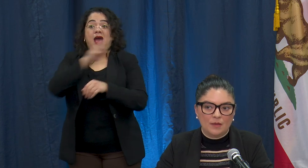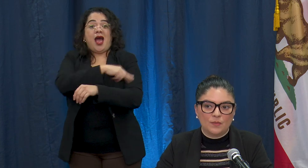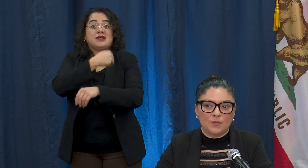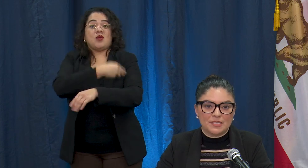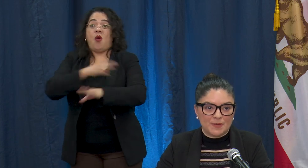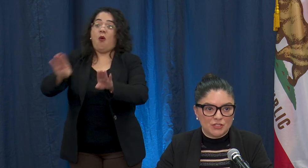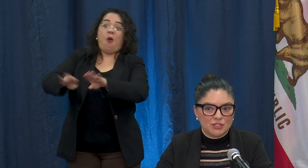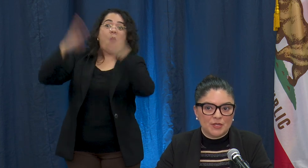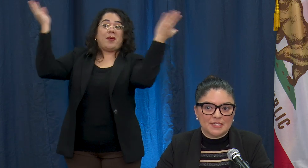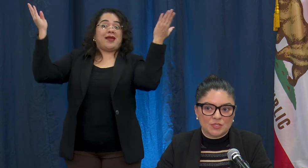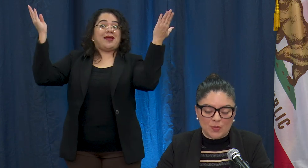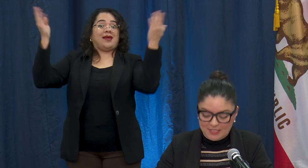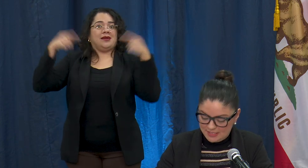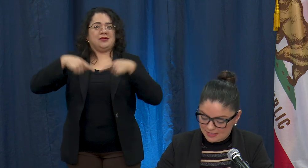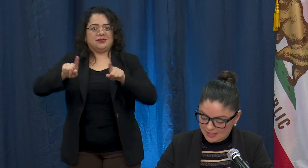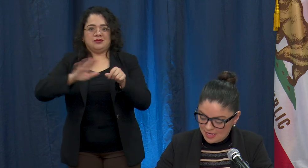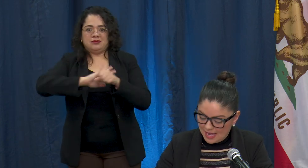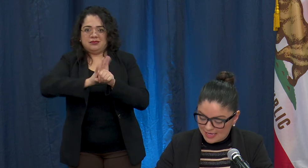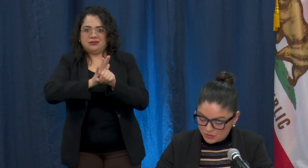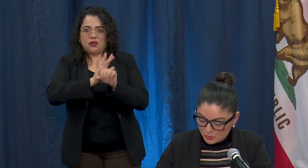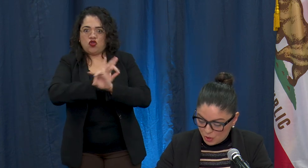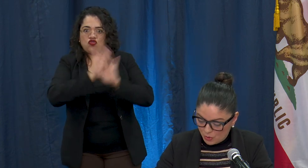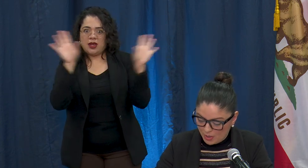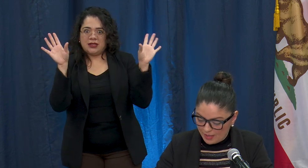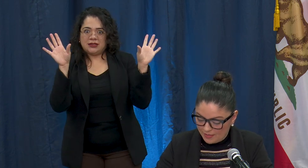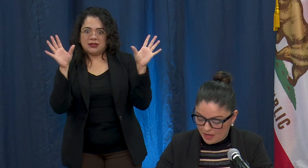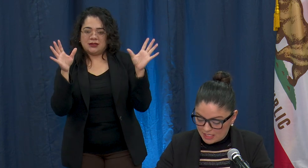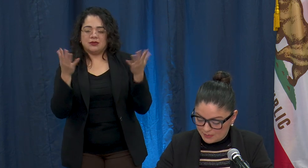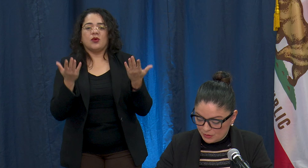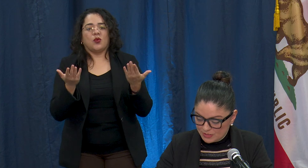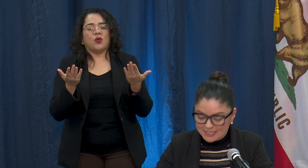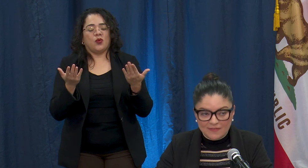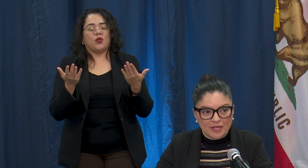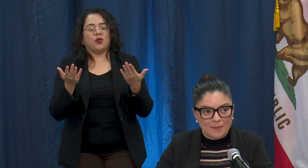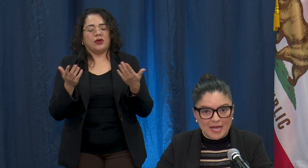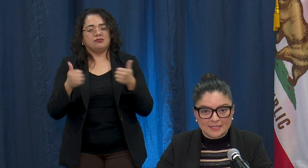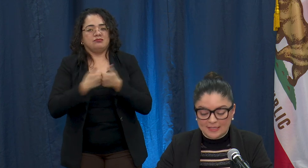especially during this crisis. As you know the hospital does have a capacity